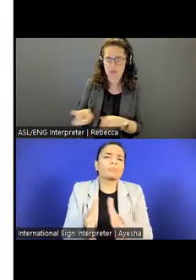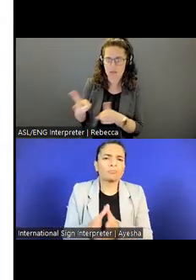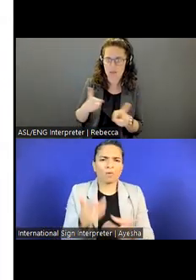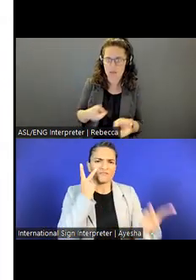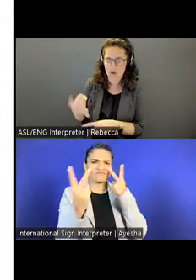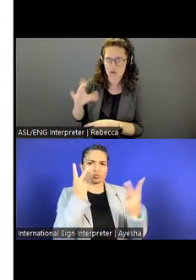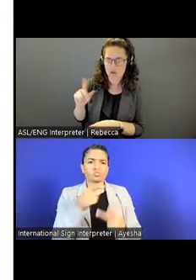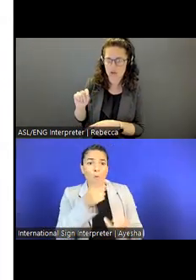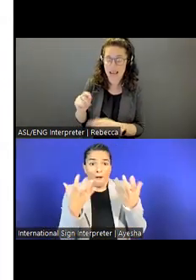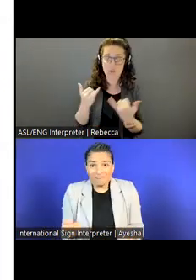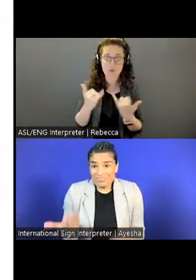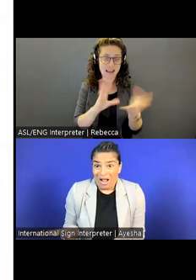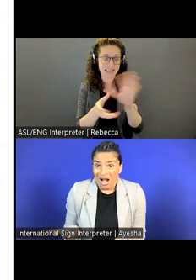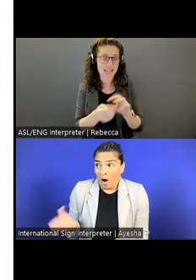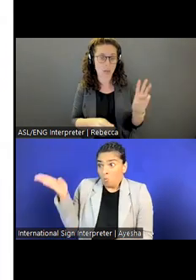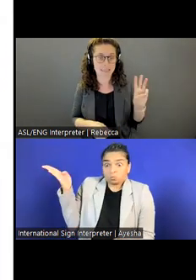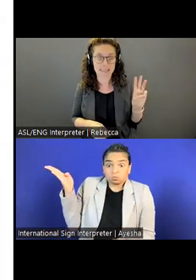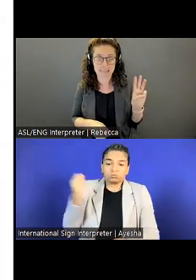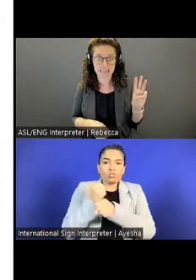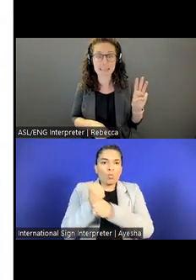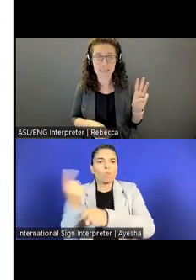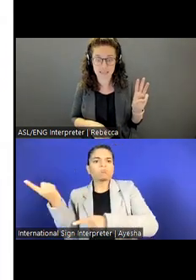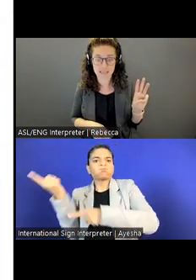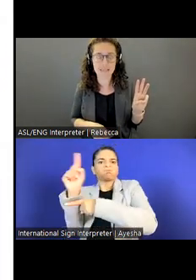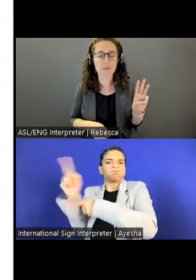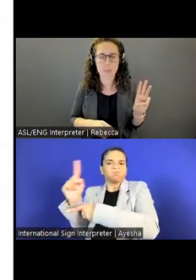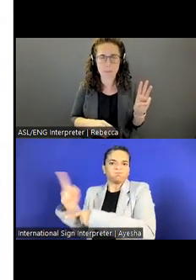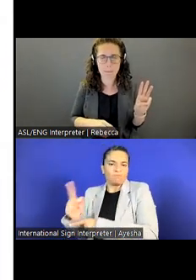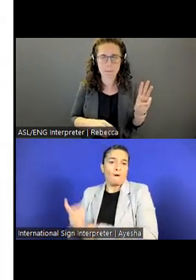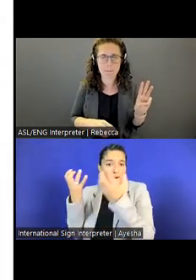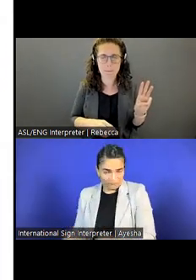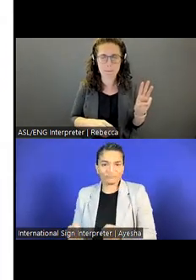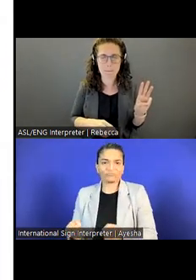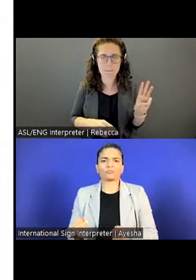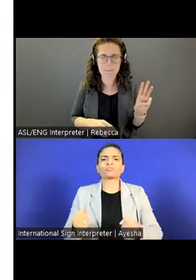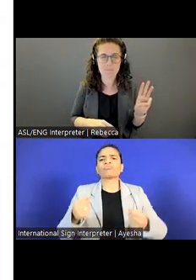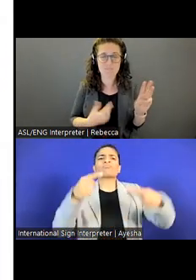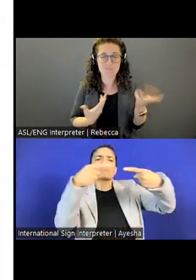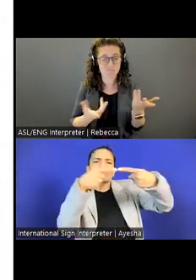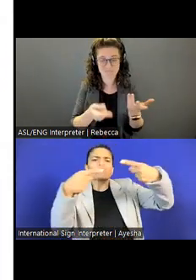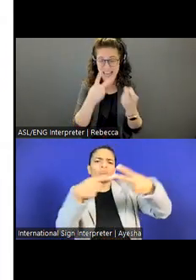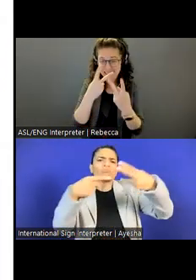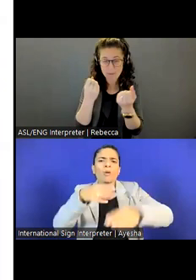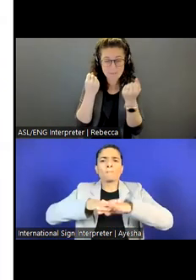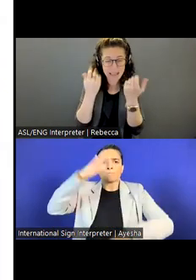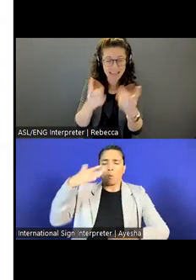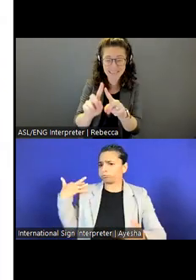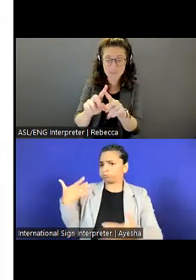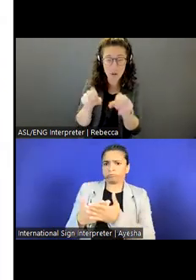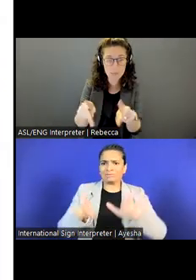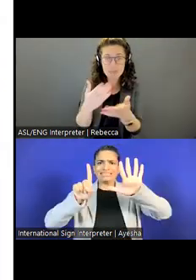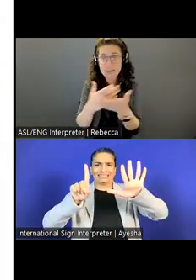As you can see, as I will describe, there are plenty of opportunities for remote or